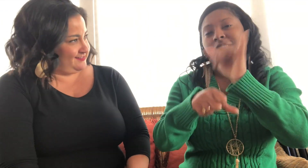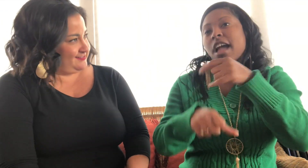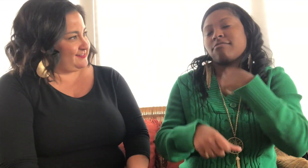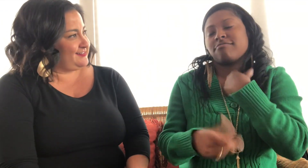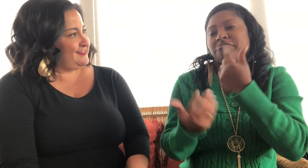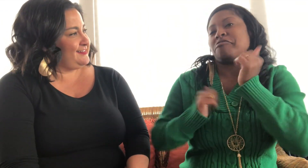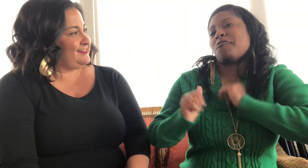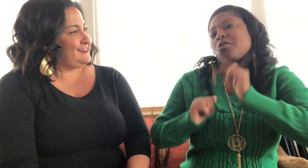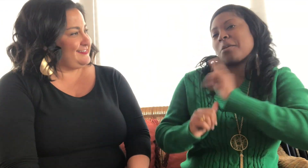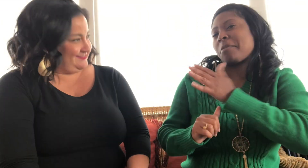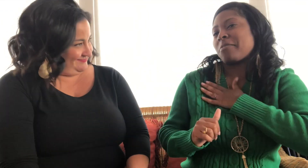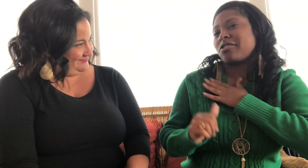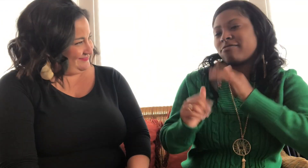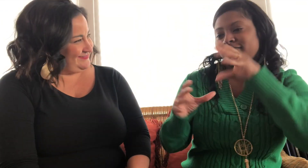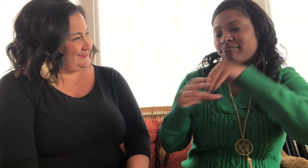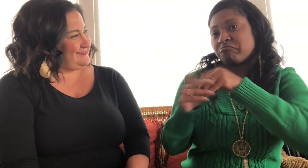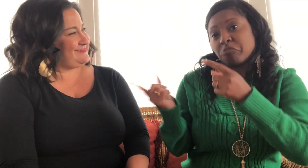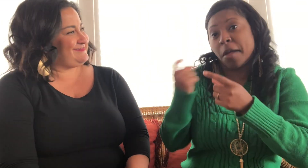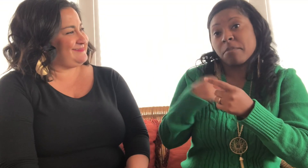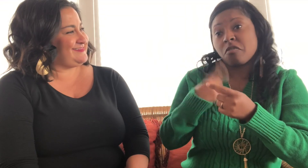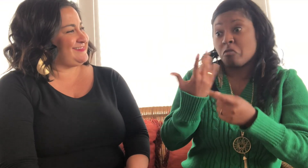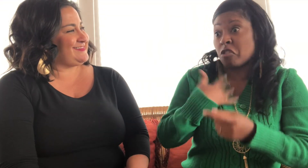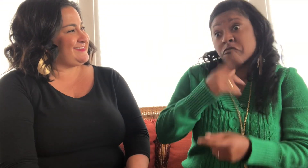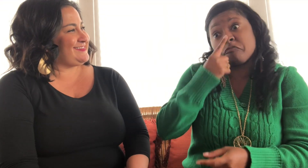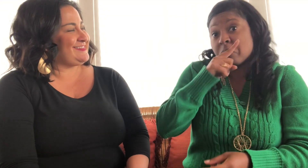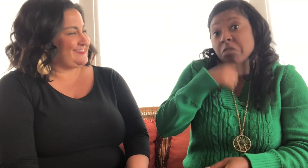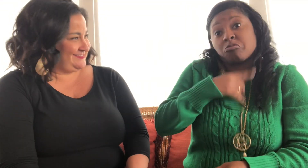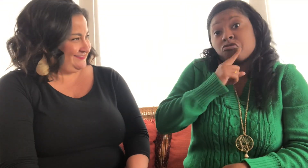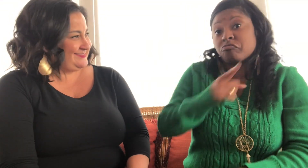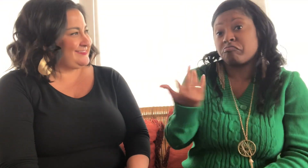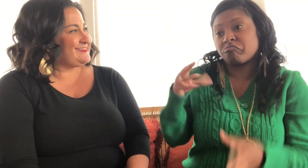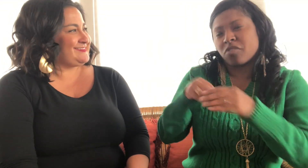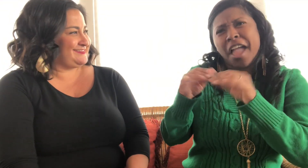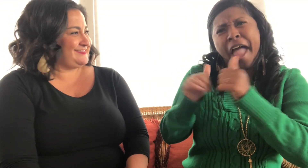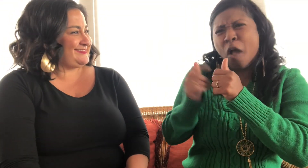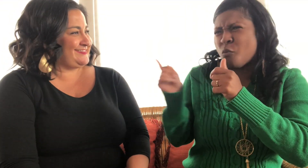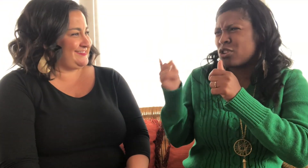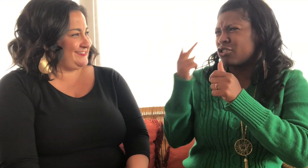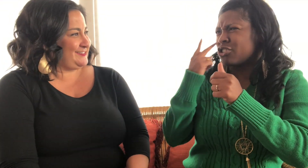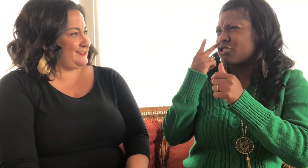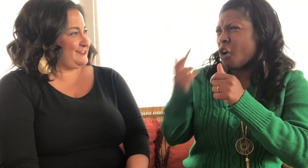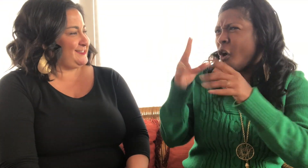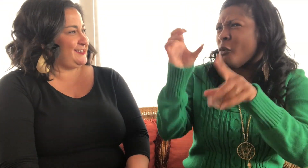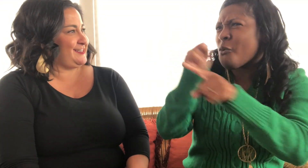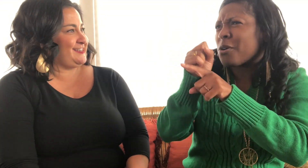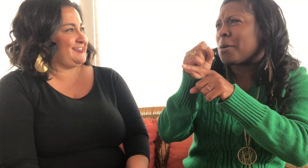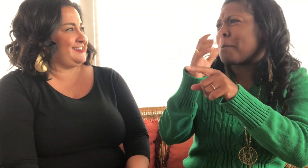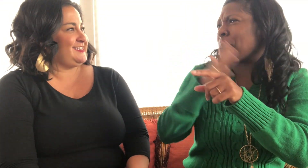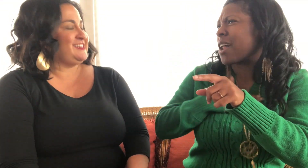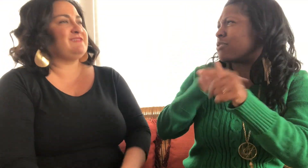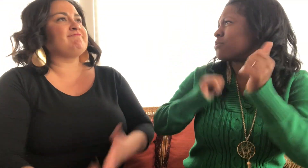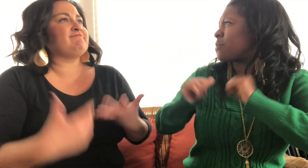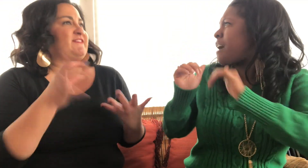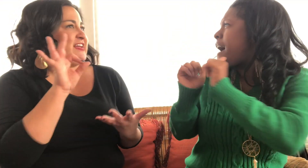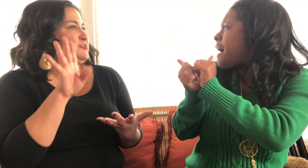so Tru Biz, the show, asked me to do an interview. I was like, okay I wouldn't mind, sure! How did Melissa see, catch, my show?